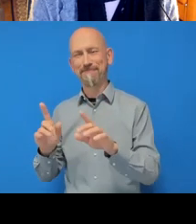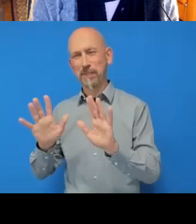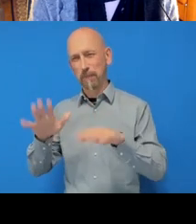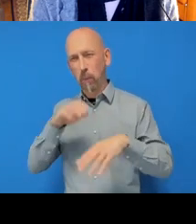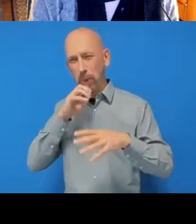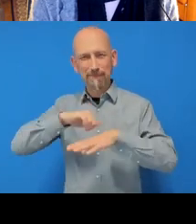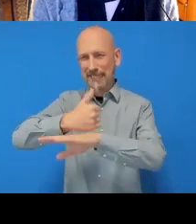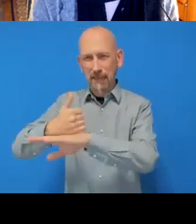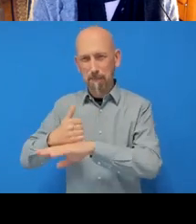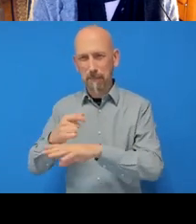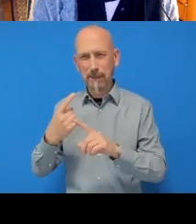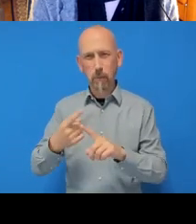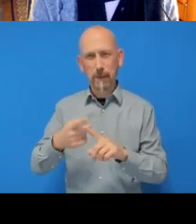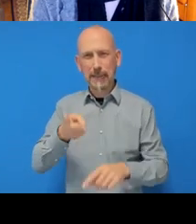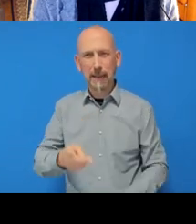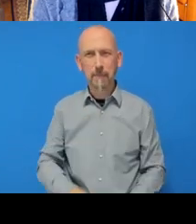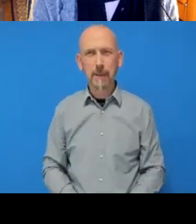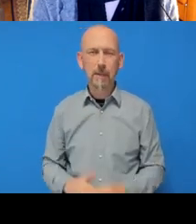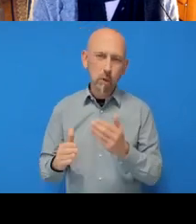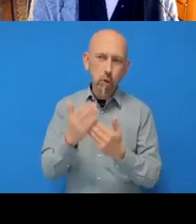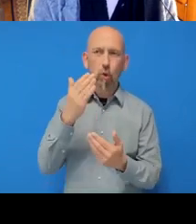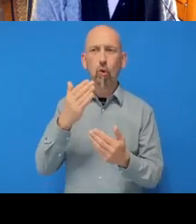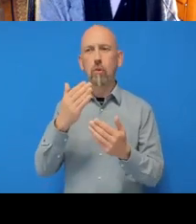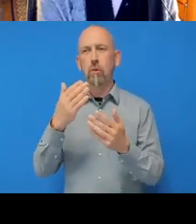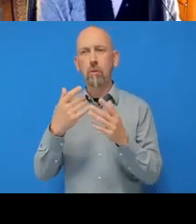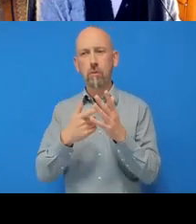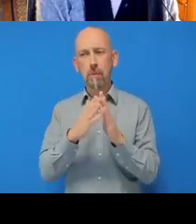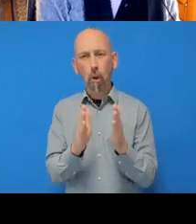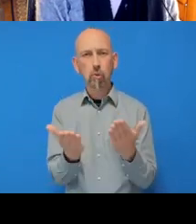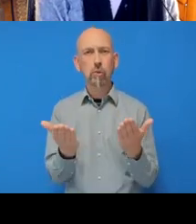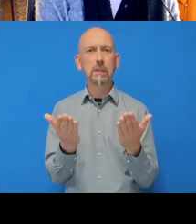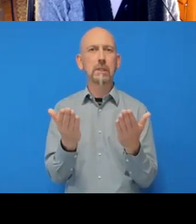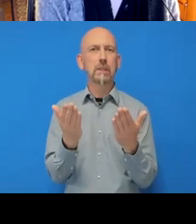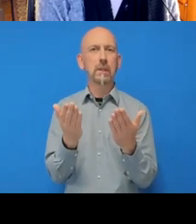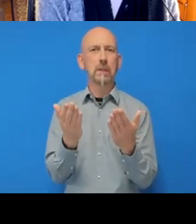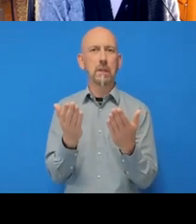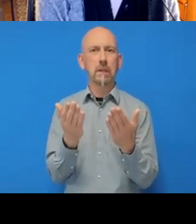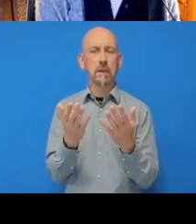it, + > ‘New repository’. What do I want to call it?